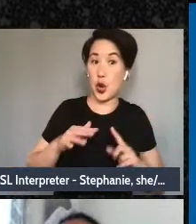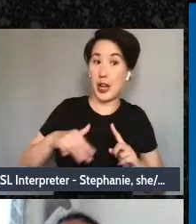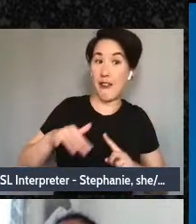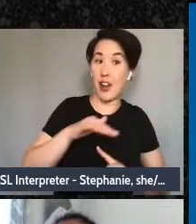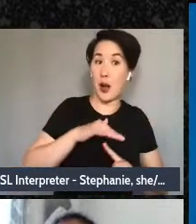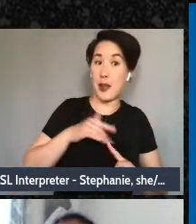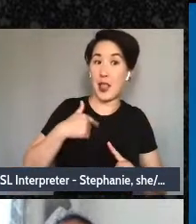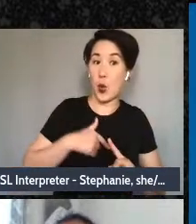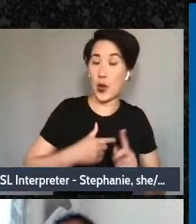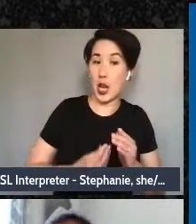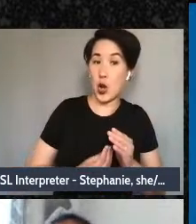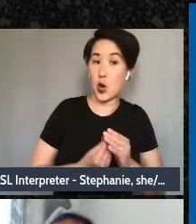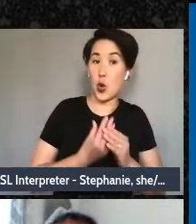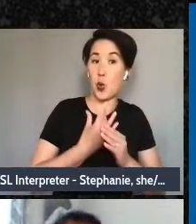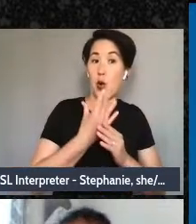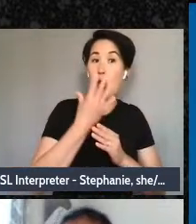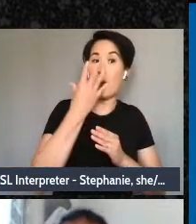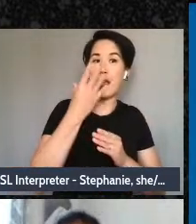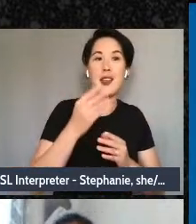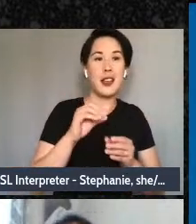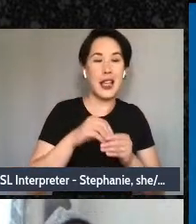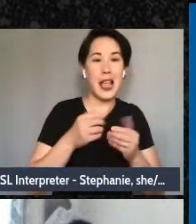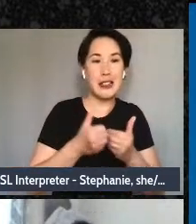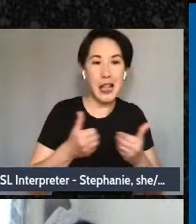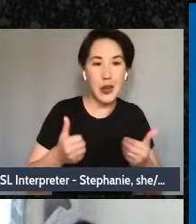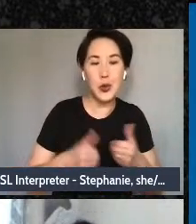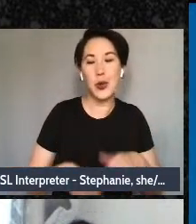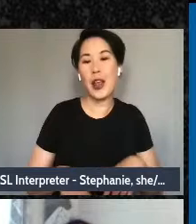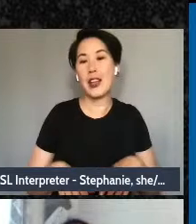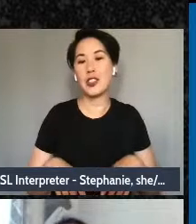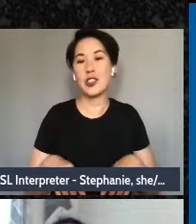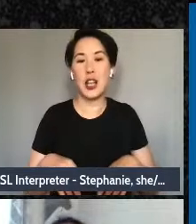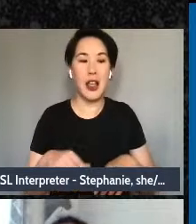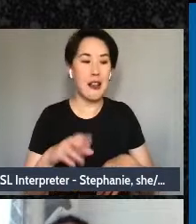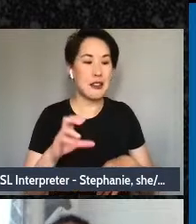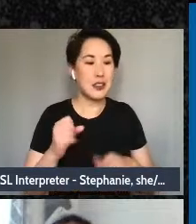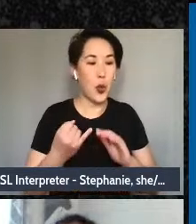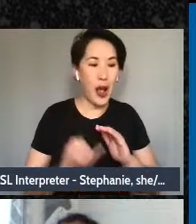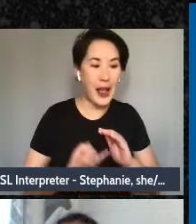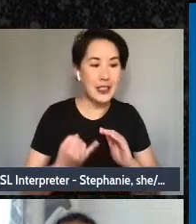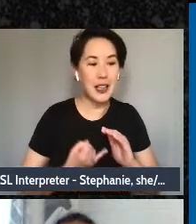in, right. Segregation, separation, non-beliefs, isolation. I see suicide,